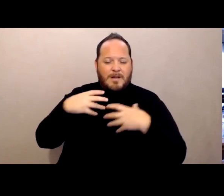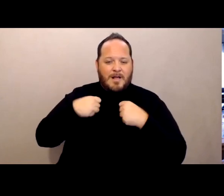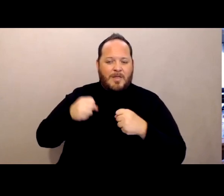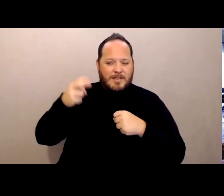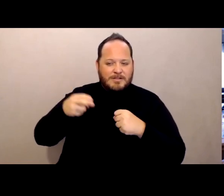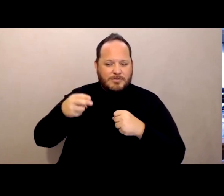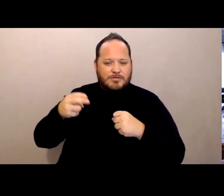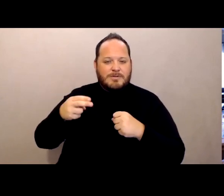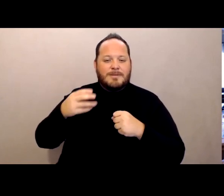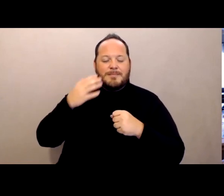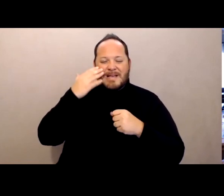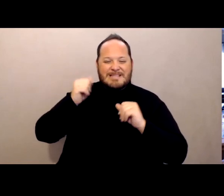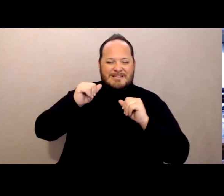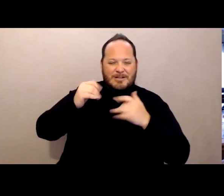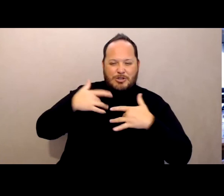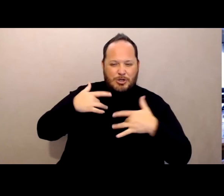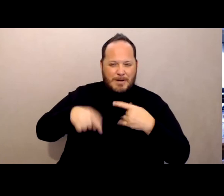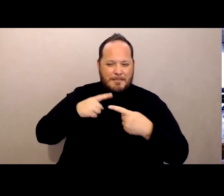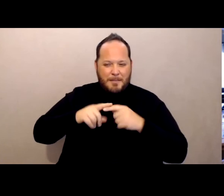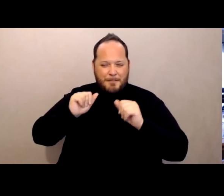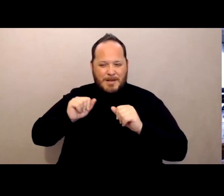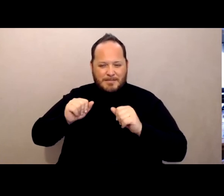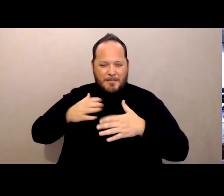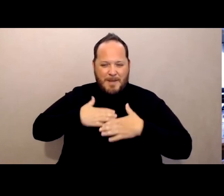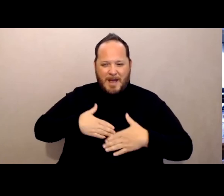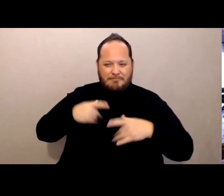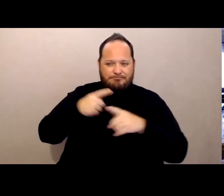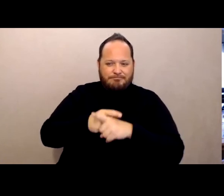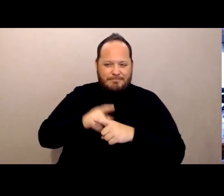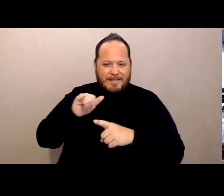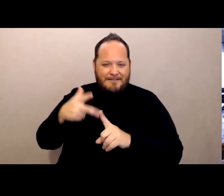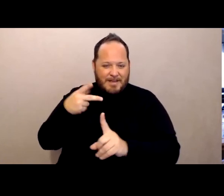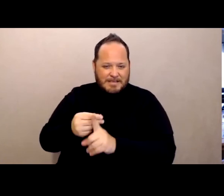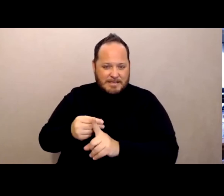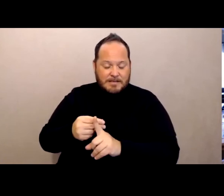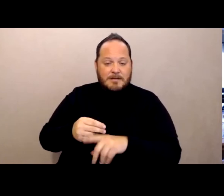having a bad reaction to the vaccine, and the staff were being asked to sign these